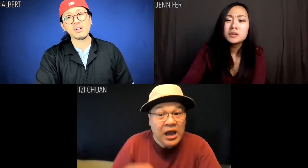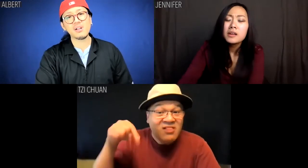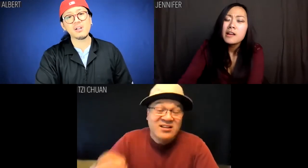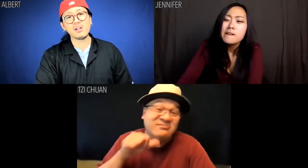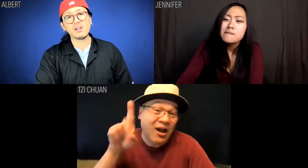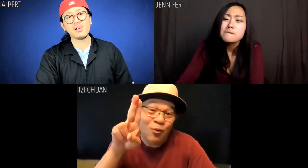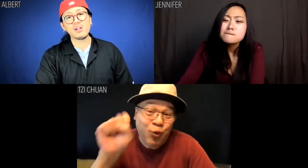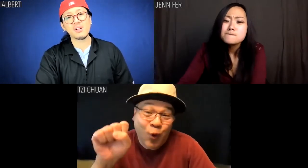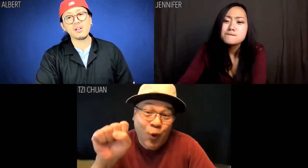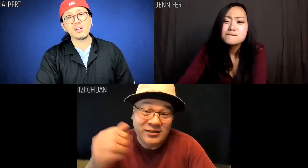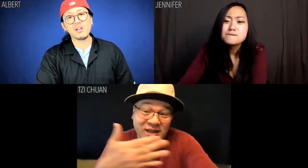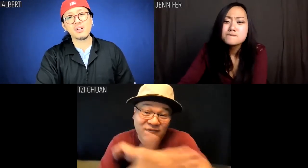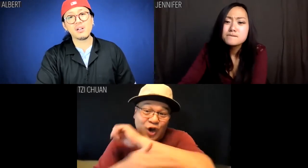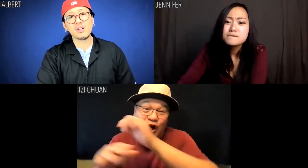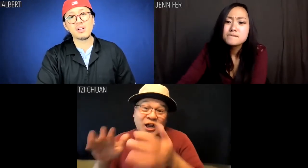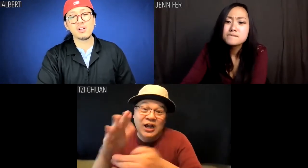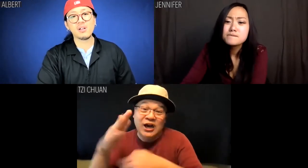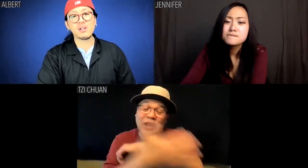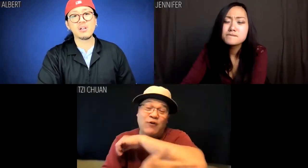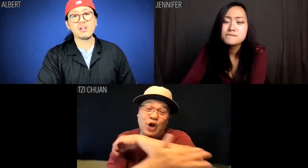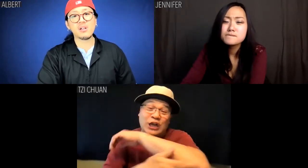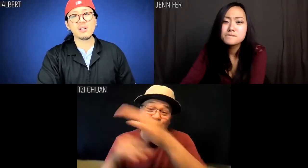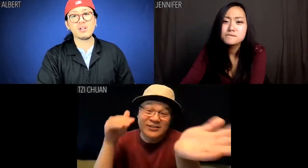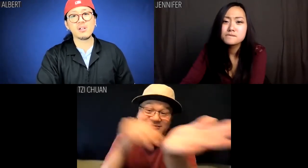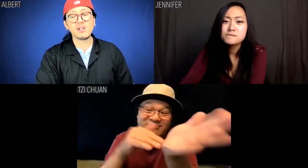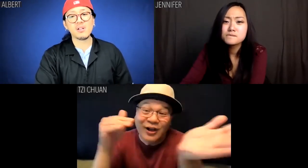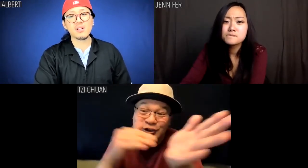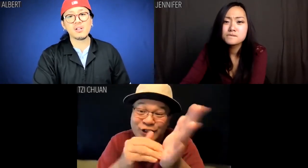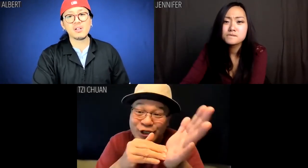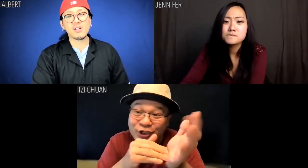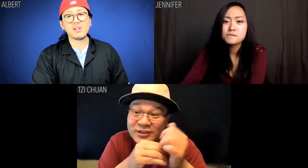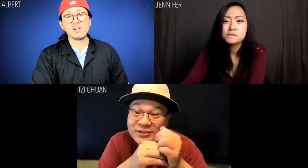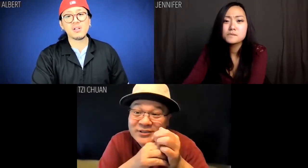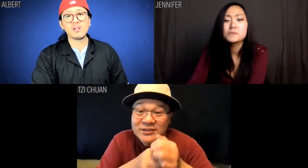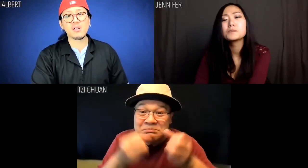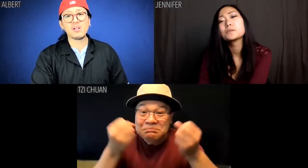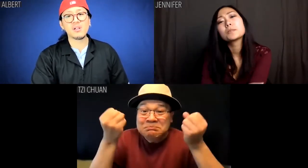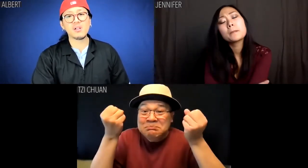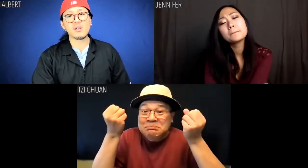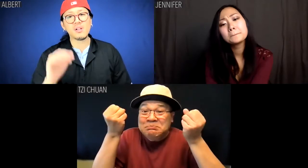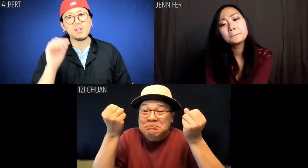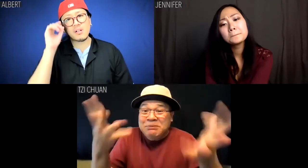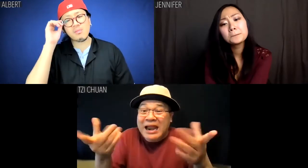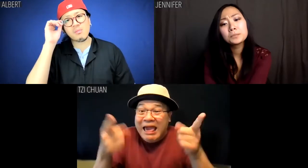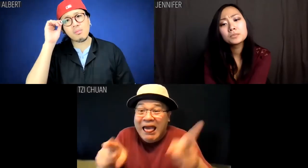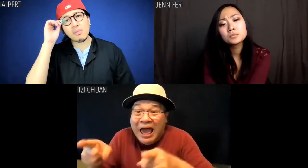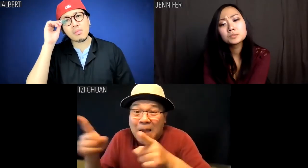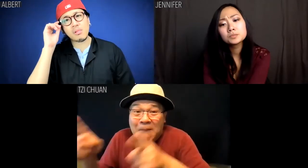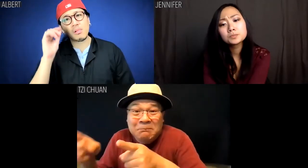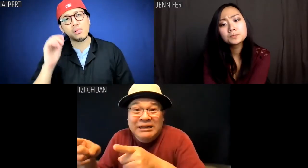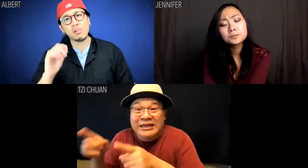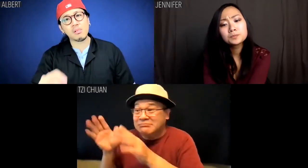Tzi Chuan: This is not the U.S. where a foreign doctor must jump through